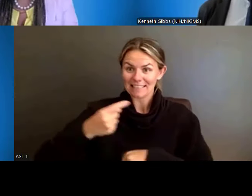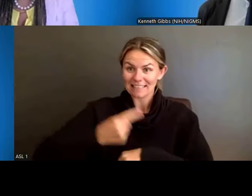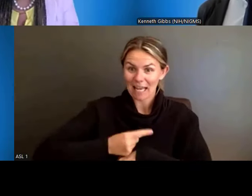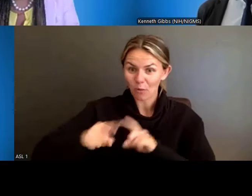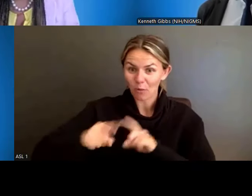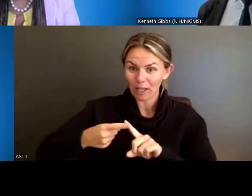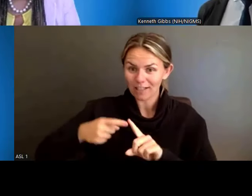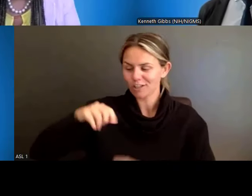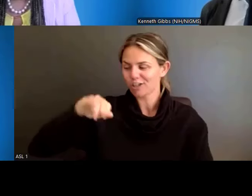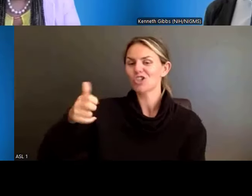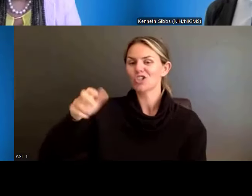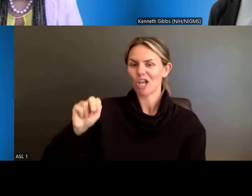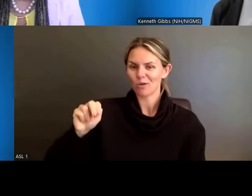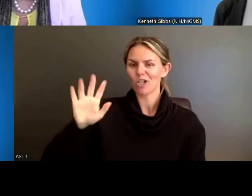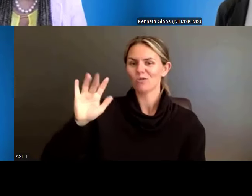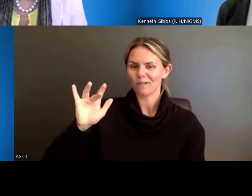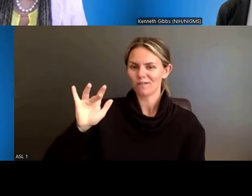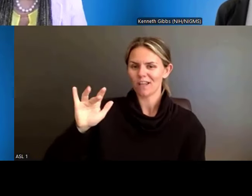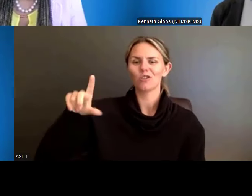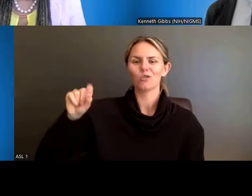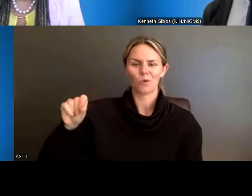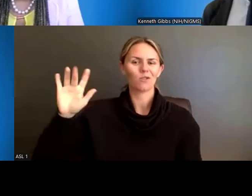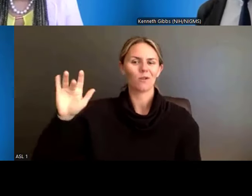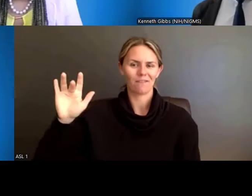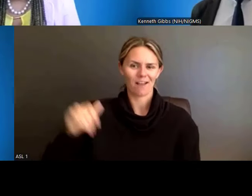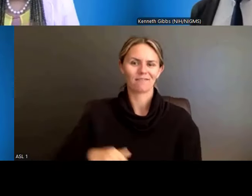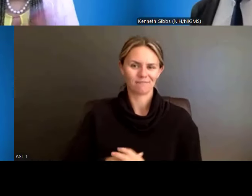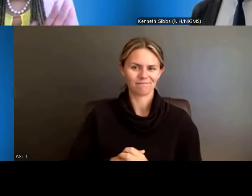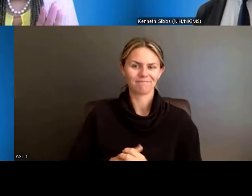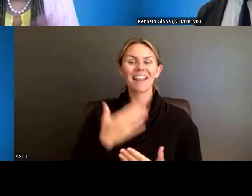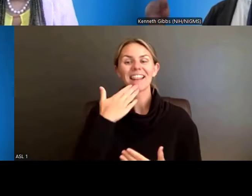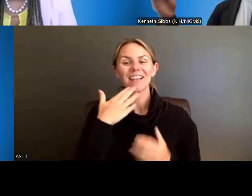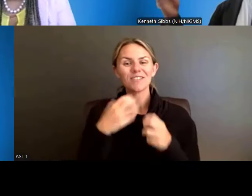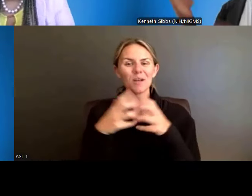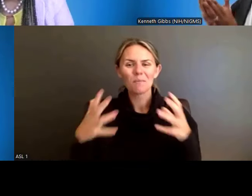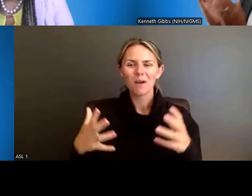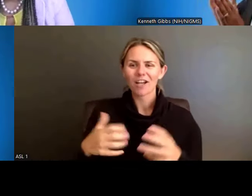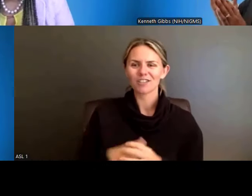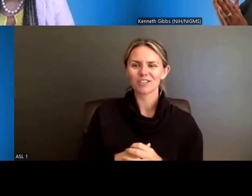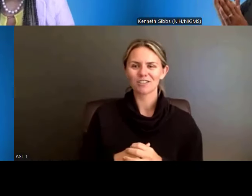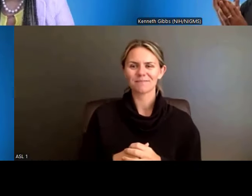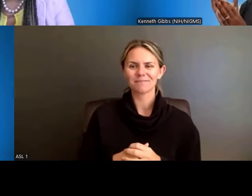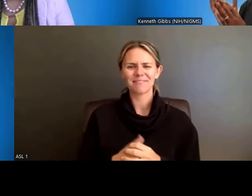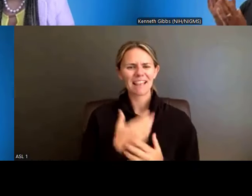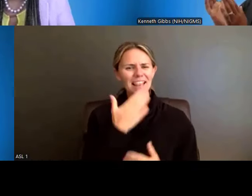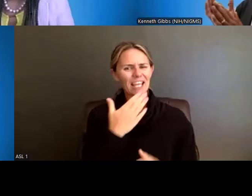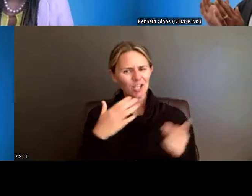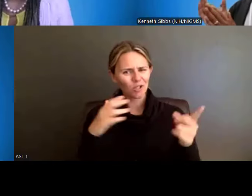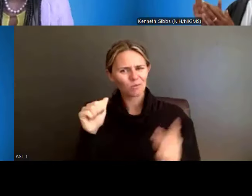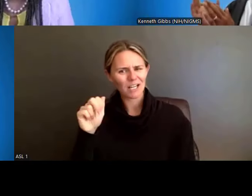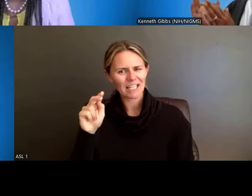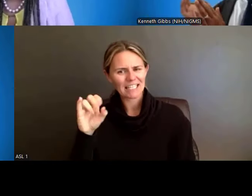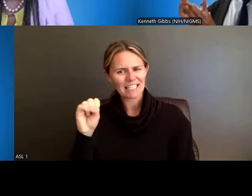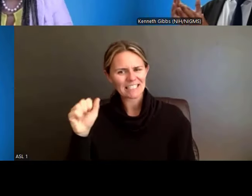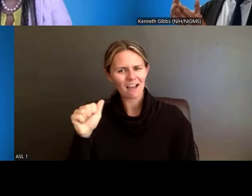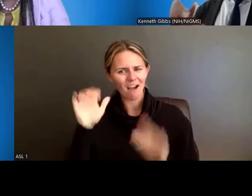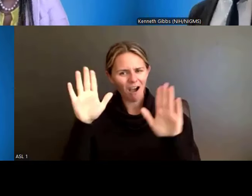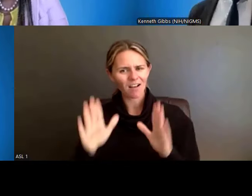Dr. Kenneth Gibbs: January 25th, 2025. Okay. Thank you all so much. Dr. Anissa Brown: Thank you all. Dr. Kenneth Gibbs: Thanks to Anissa for being a wonderful moderator, as well as for the session. Dr. Anissa Brown: You're welcome.